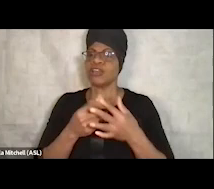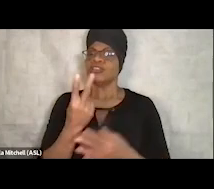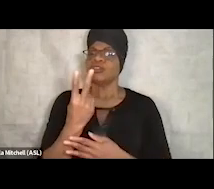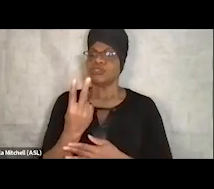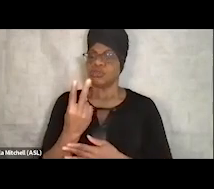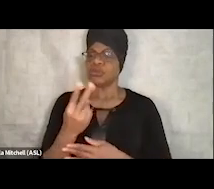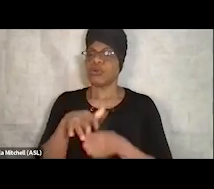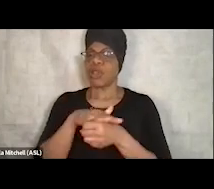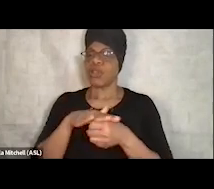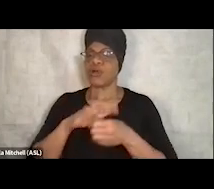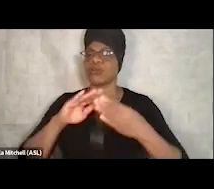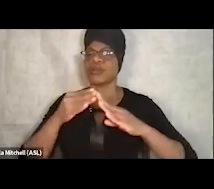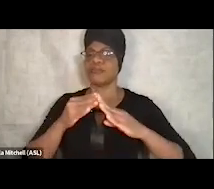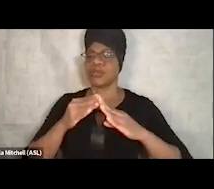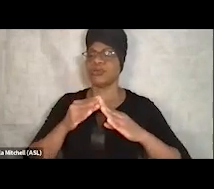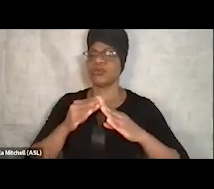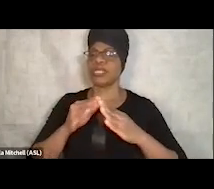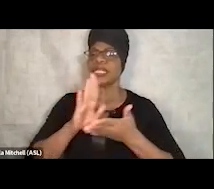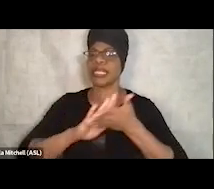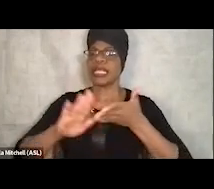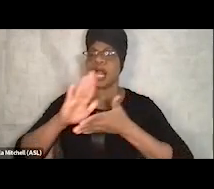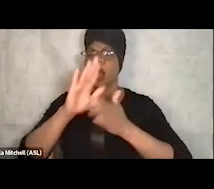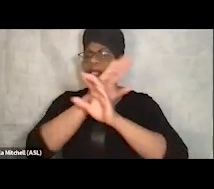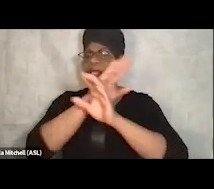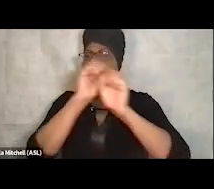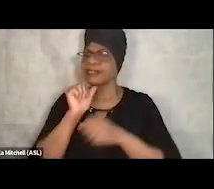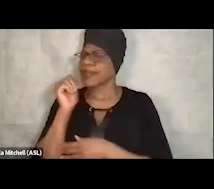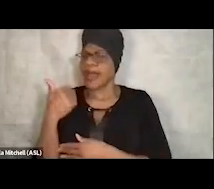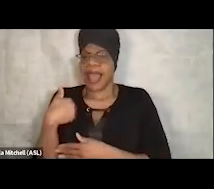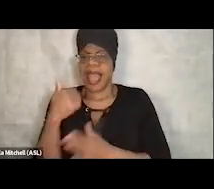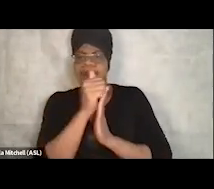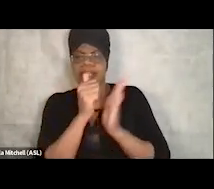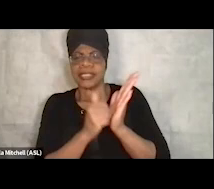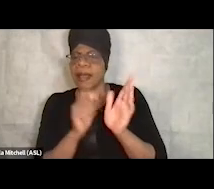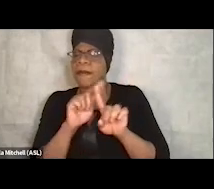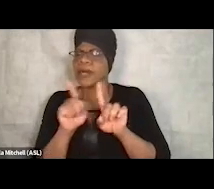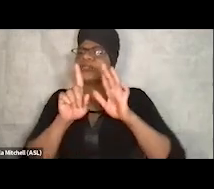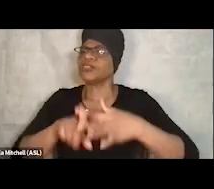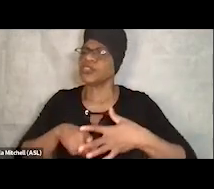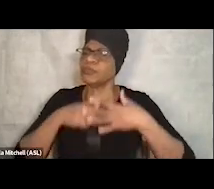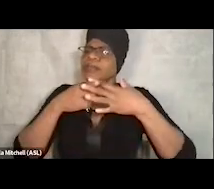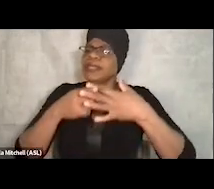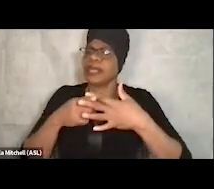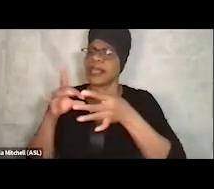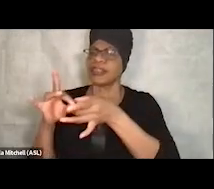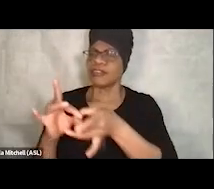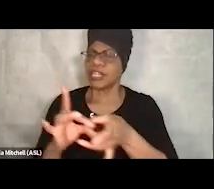not necessarily with an agenda, but just to start the relationships and to just get a feel of,